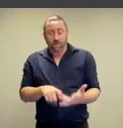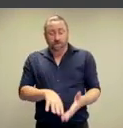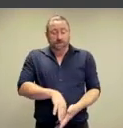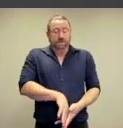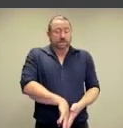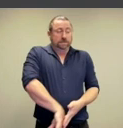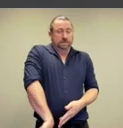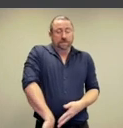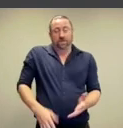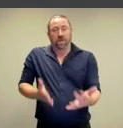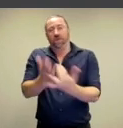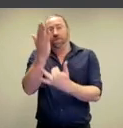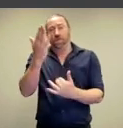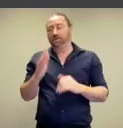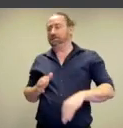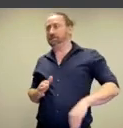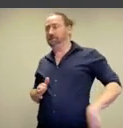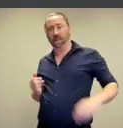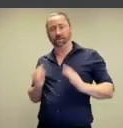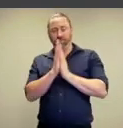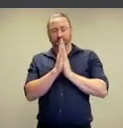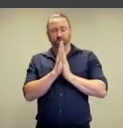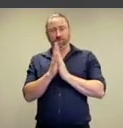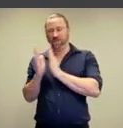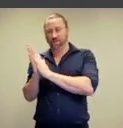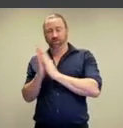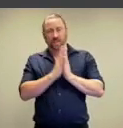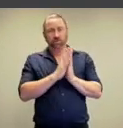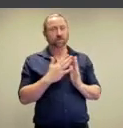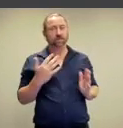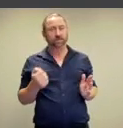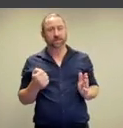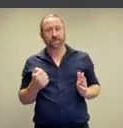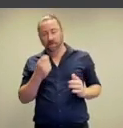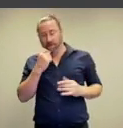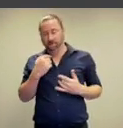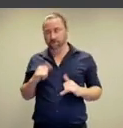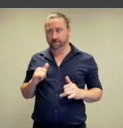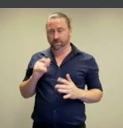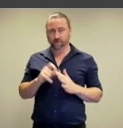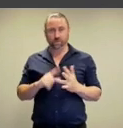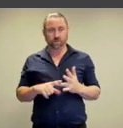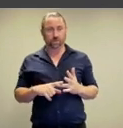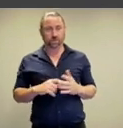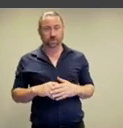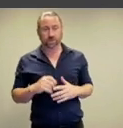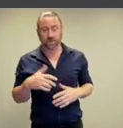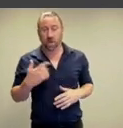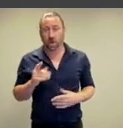literally squeeze to get past their bodies and there's an awkwardness